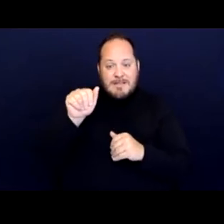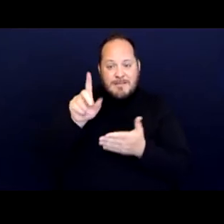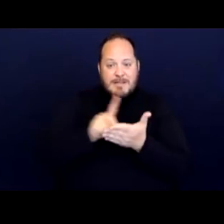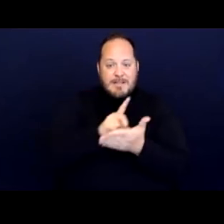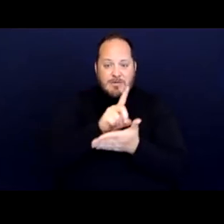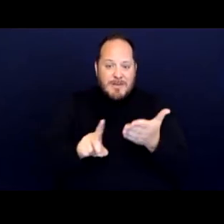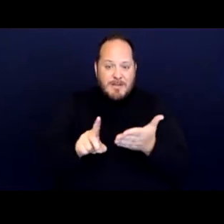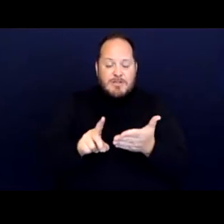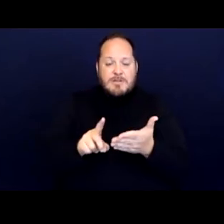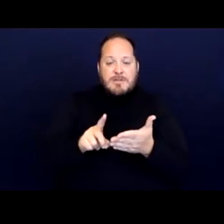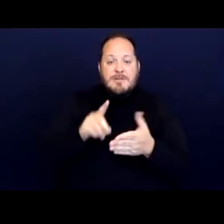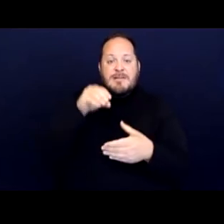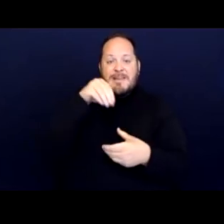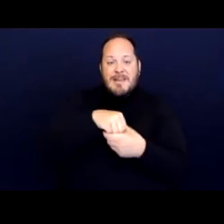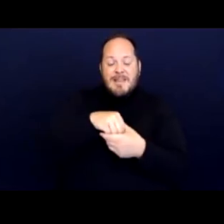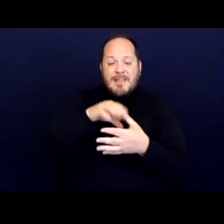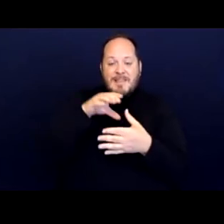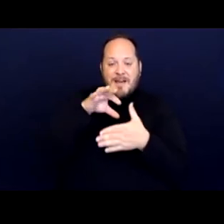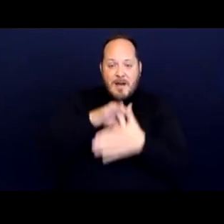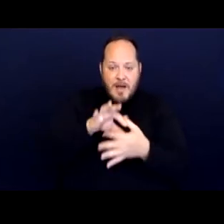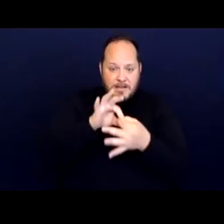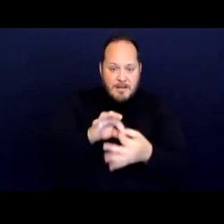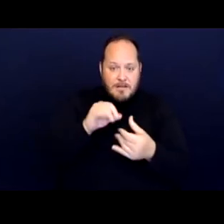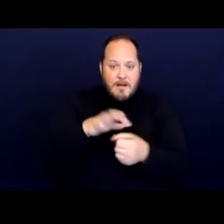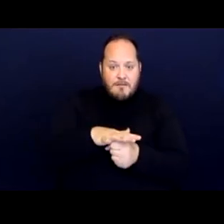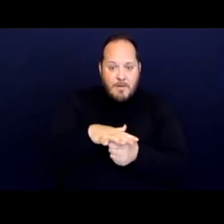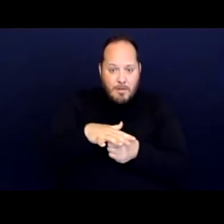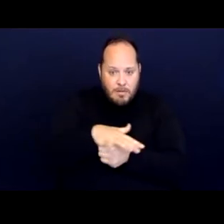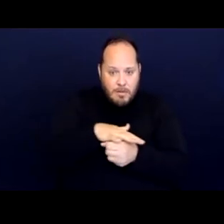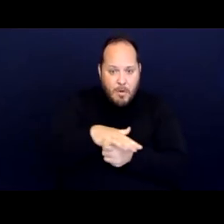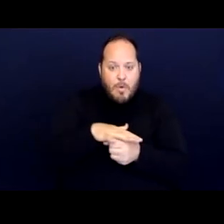in the context of a local nuisance ordinance